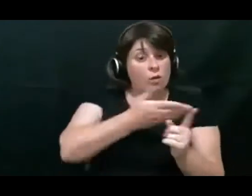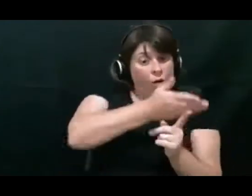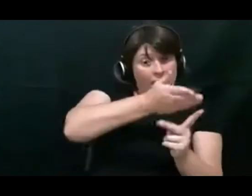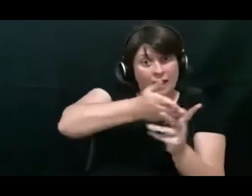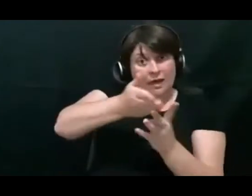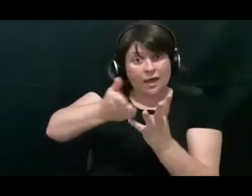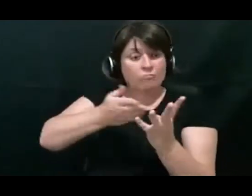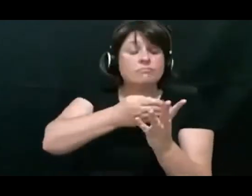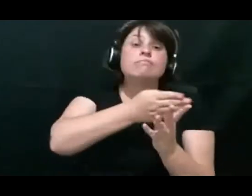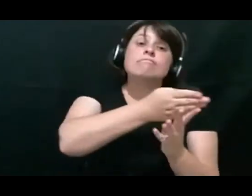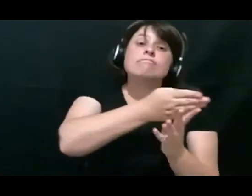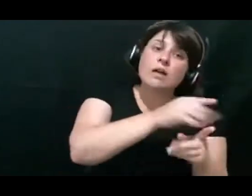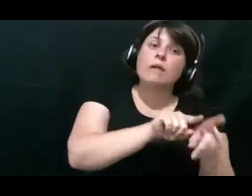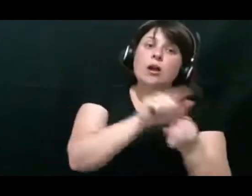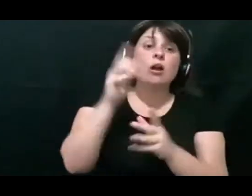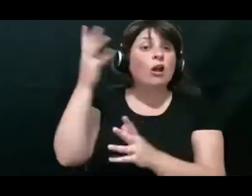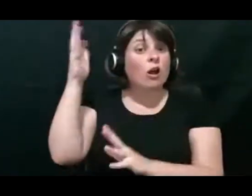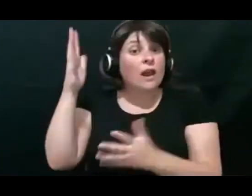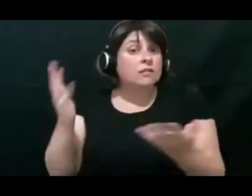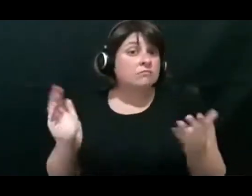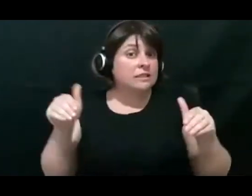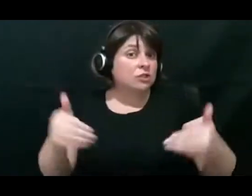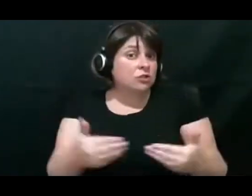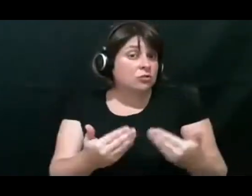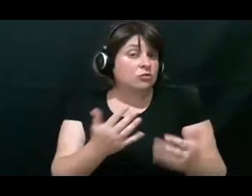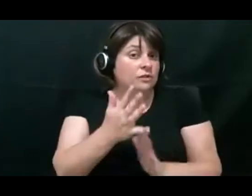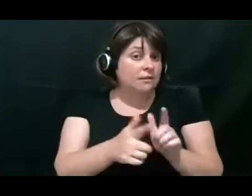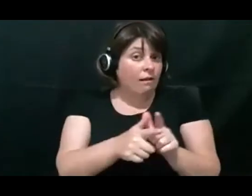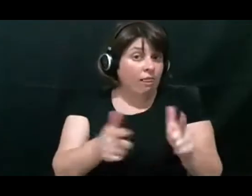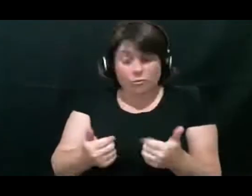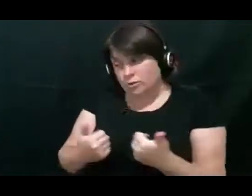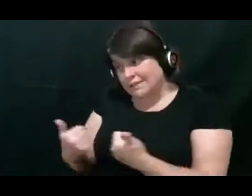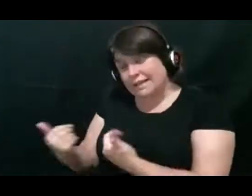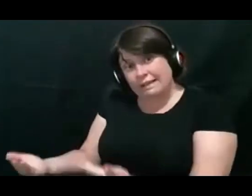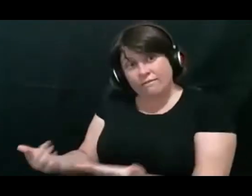sign language and introducing sign language to their child.